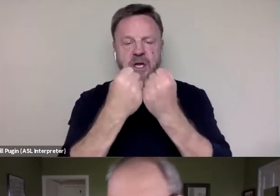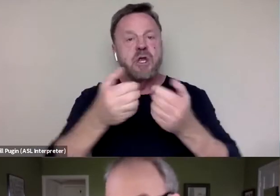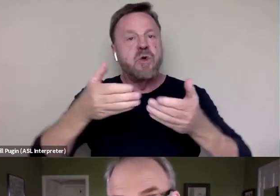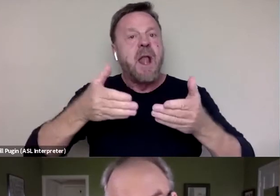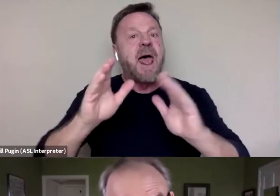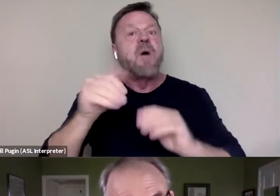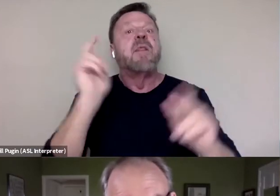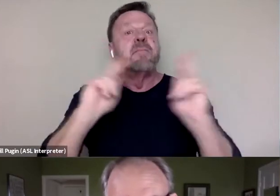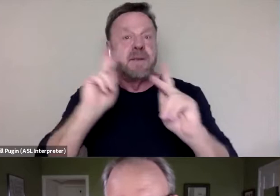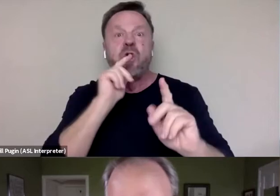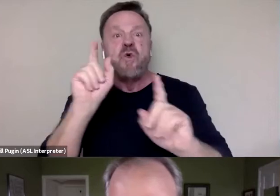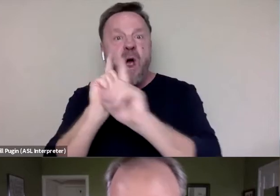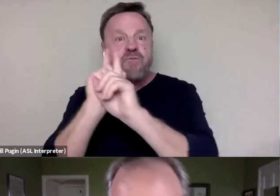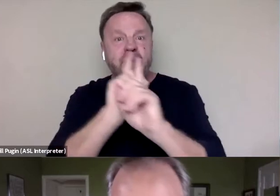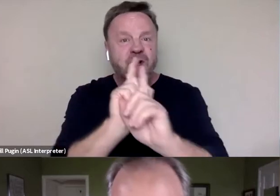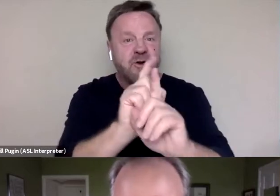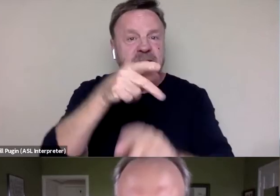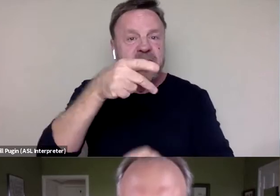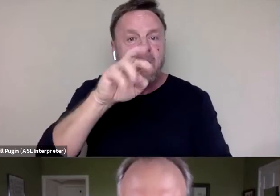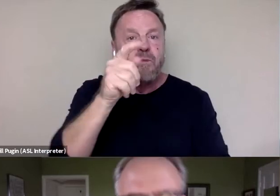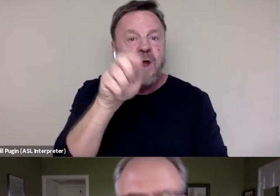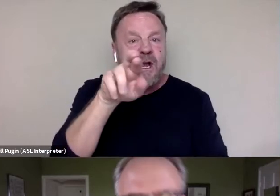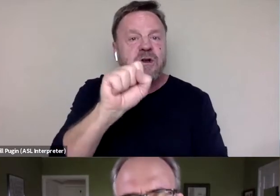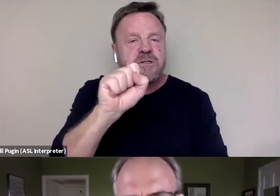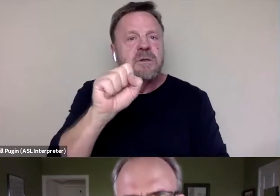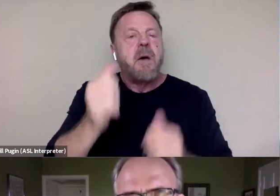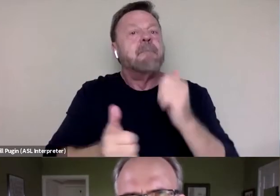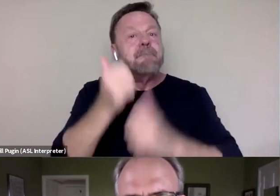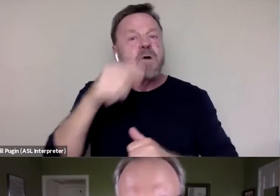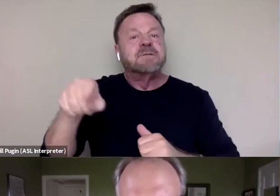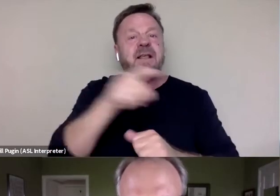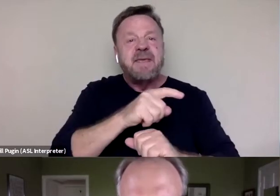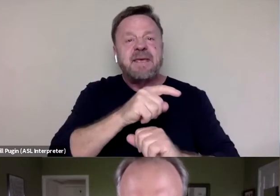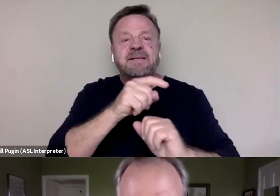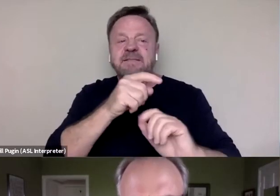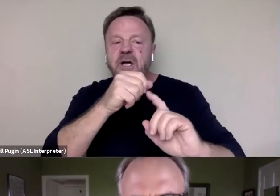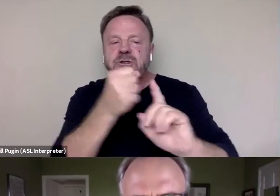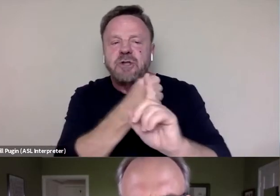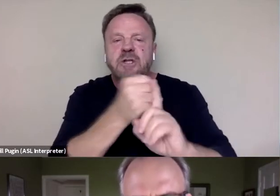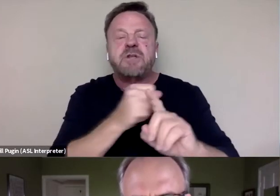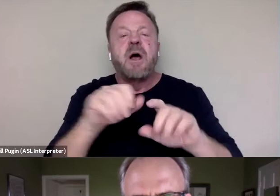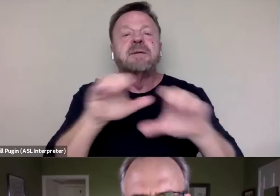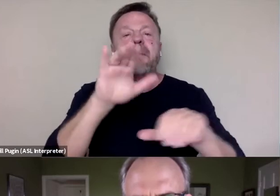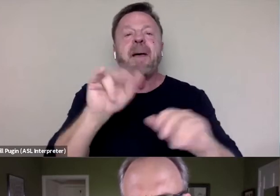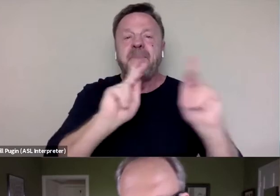And that's the end of the thing, I think, we have to keep in mind. Most of these assaults are committed by people who do it again and again and again,